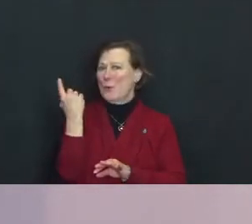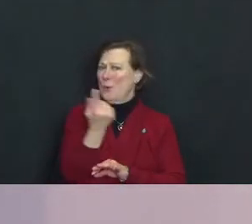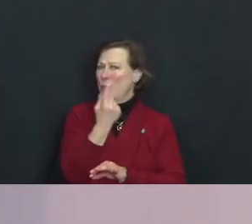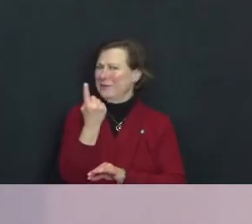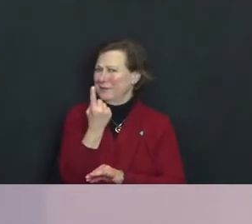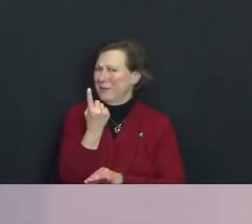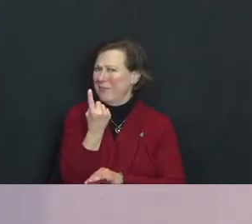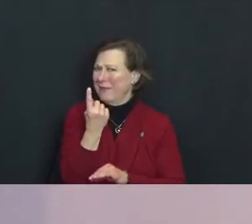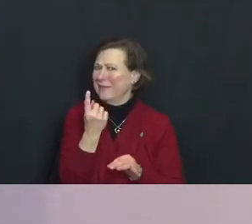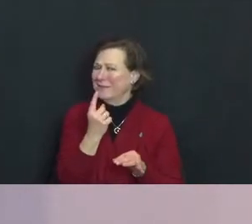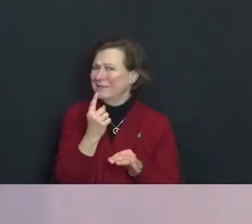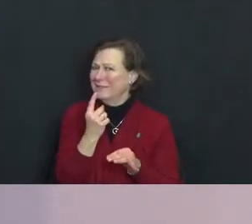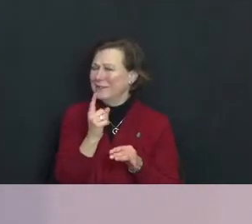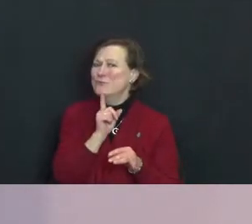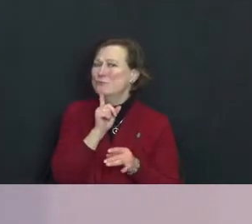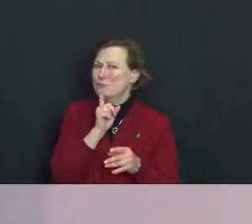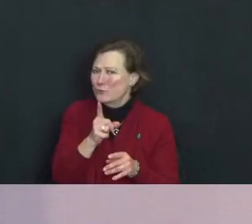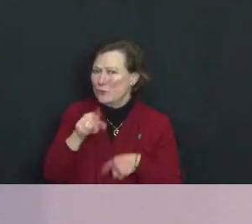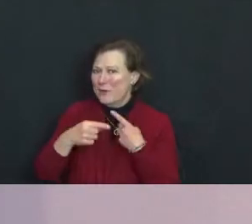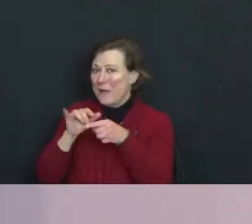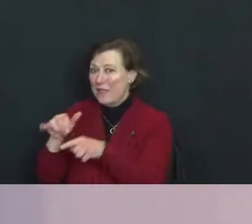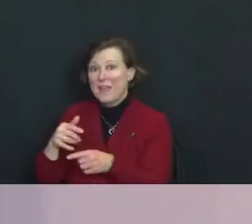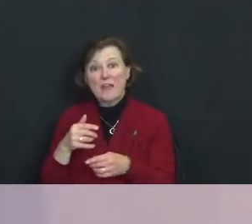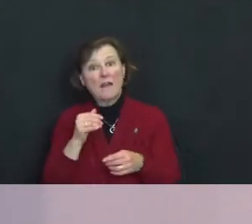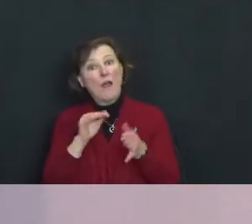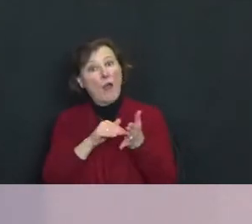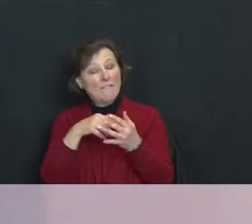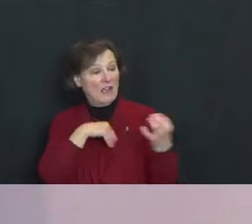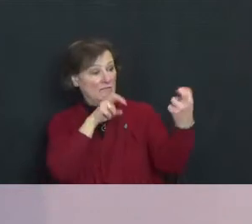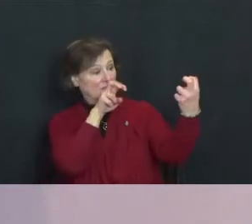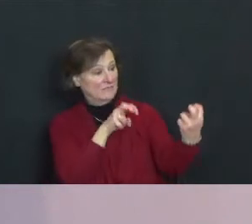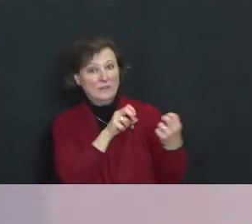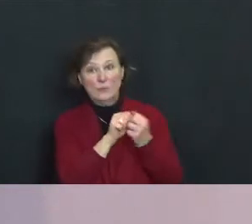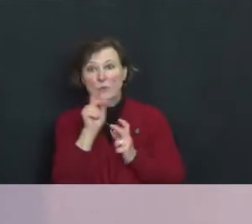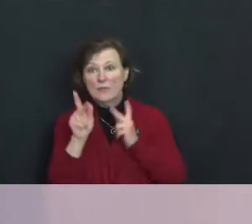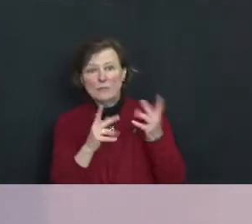I often will be counseling with people and i’ll say “well, what's the worst case